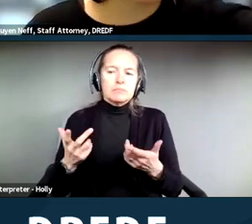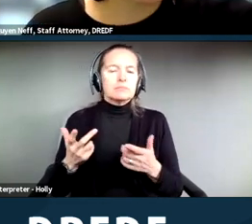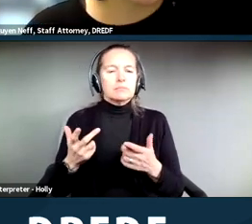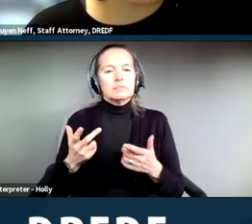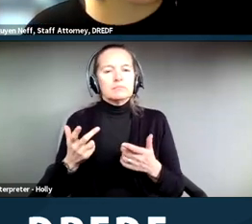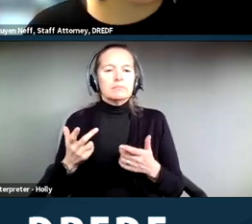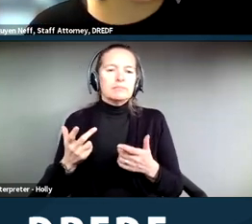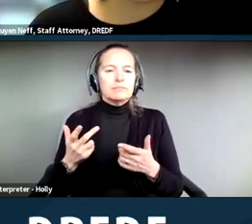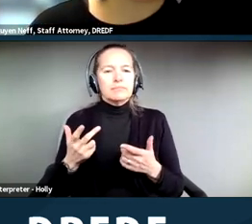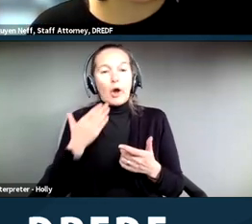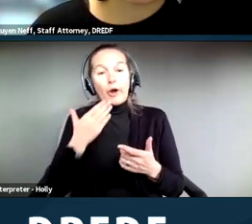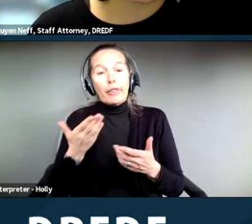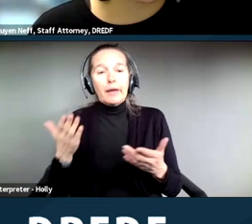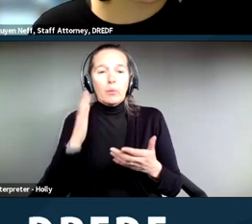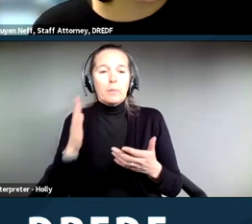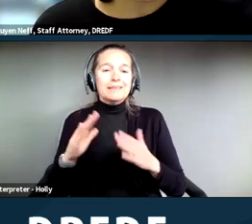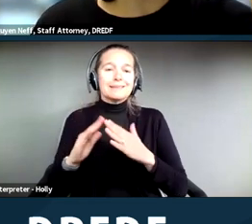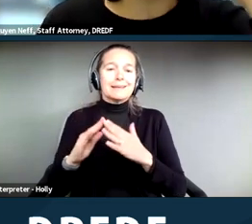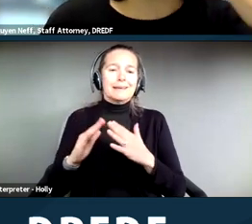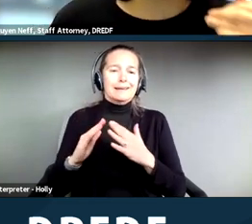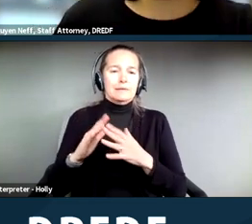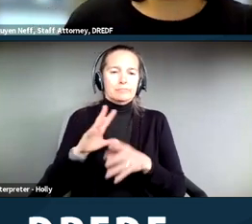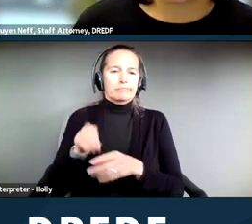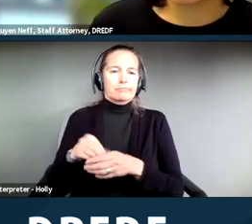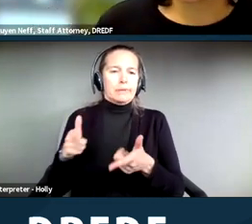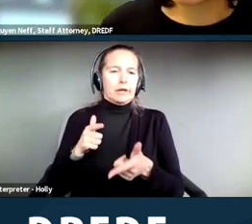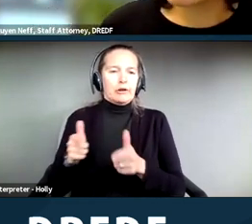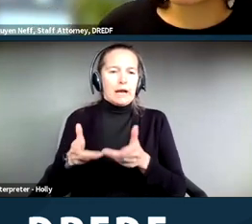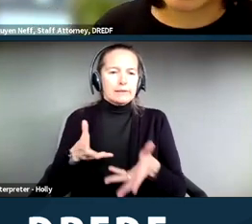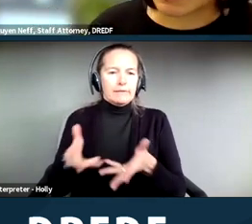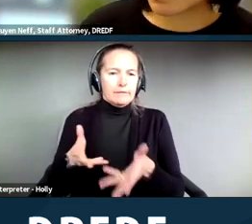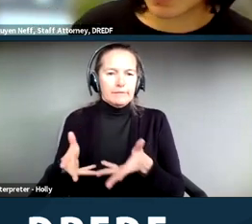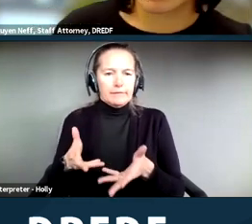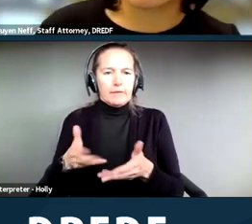process with a person making the request. Now, the city or the police department or